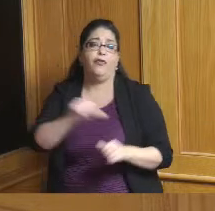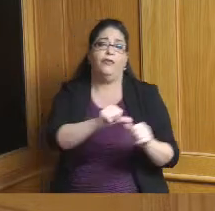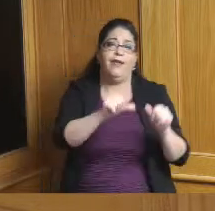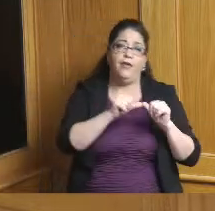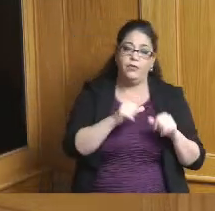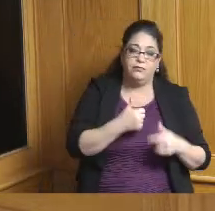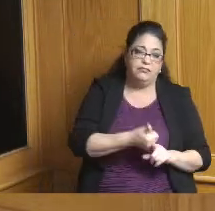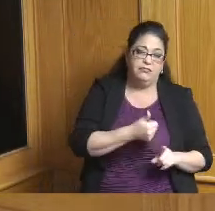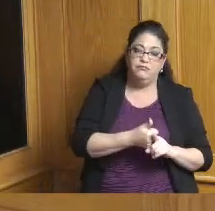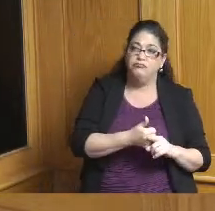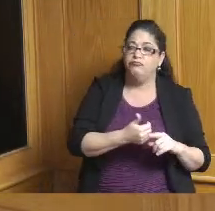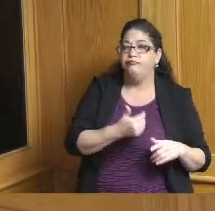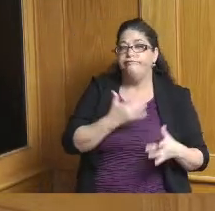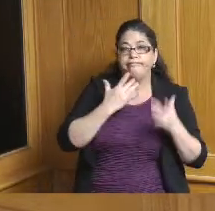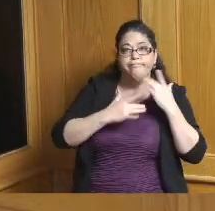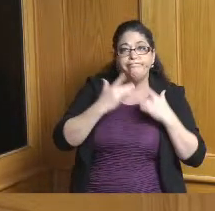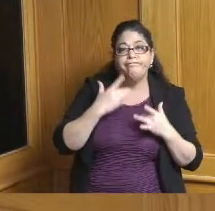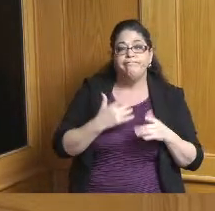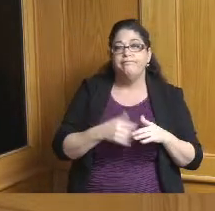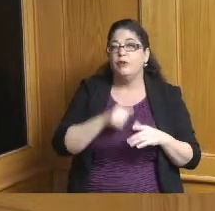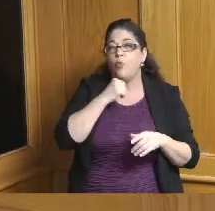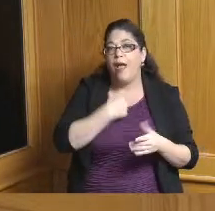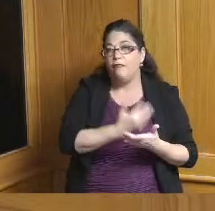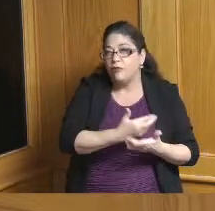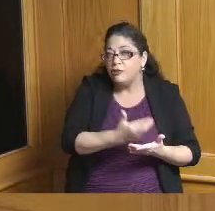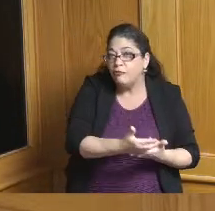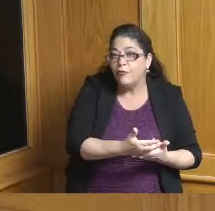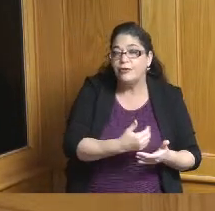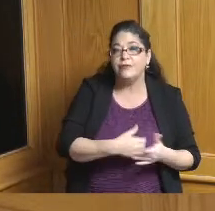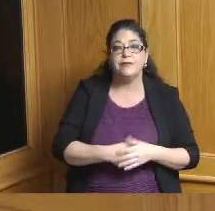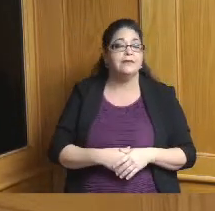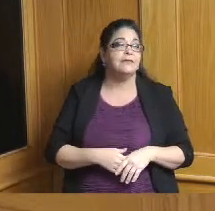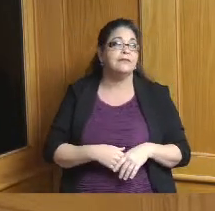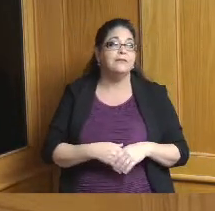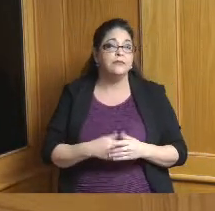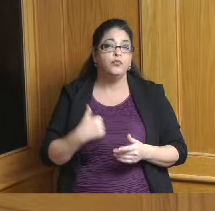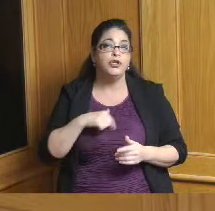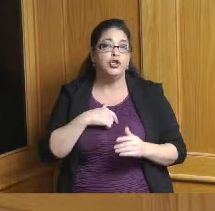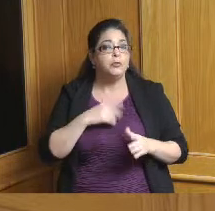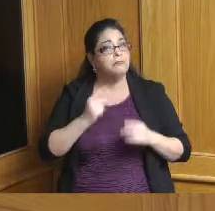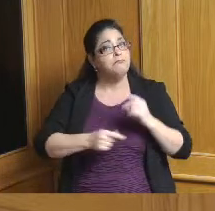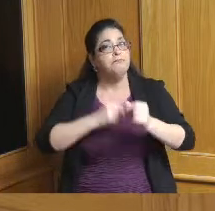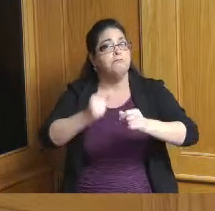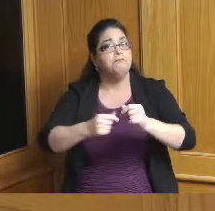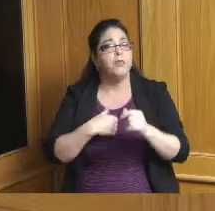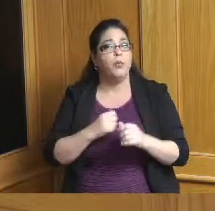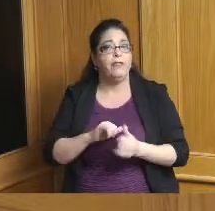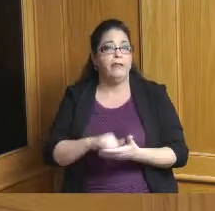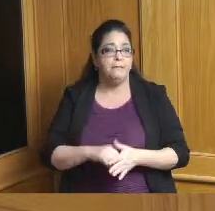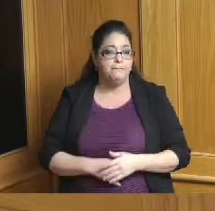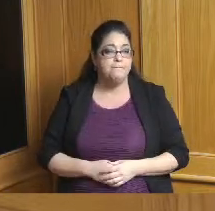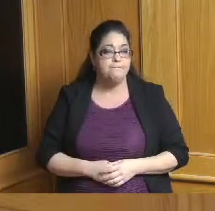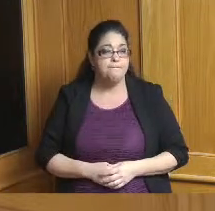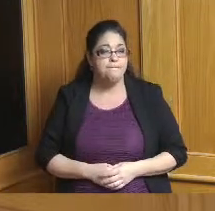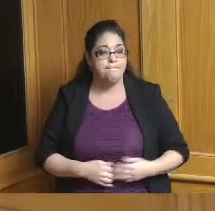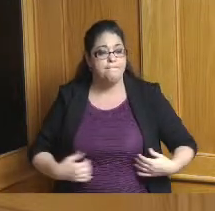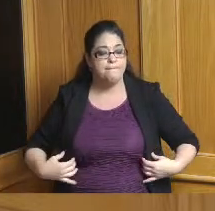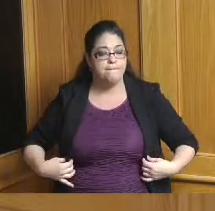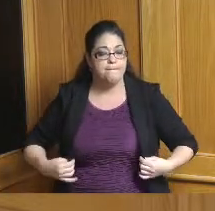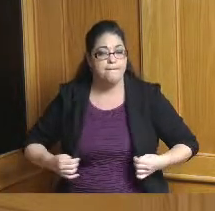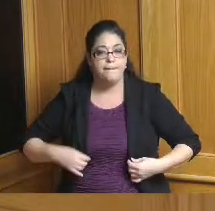the the resources in terms of that so one of the things I wanted to look into is corporate boards